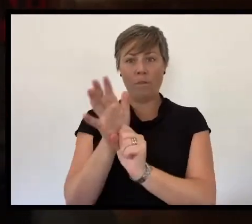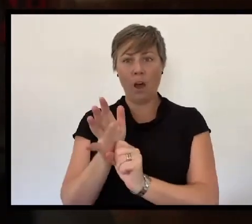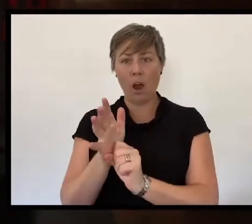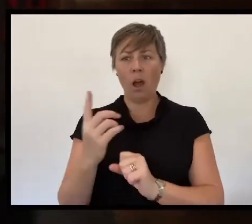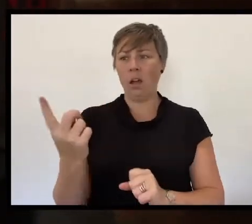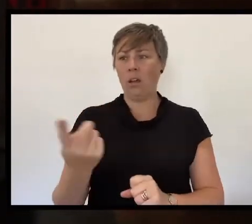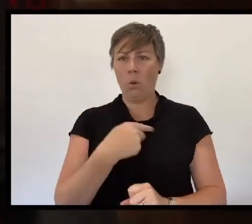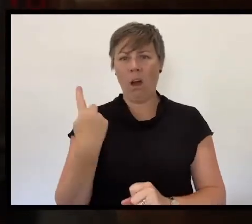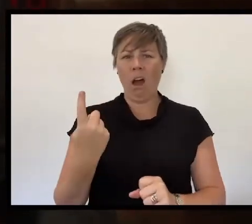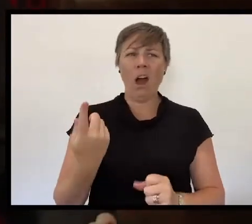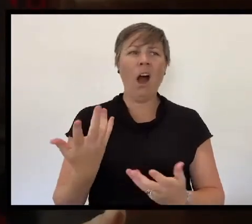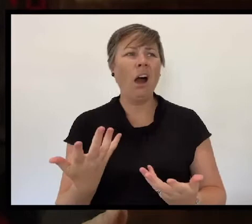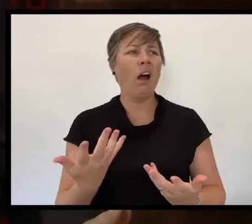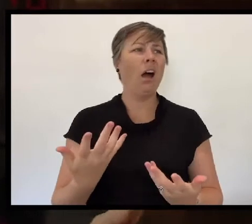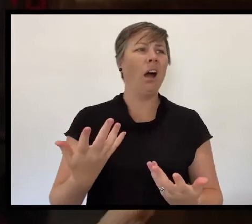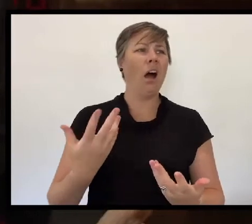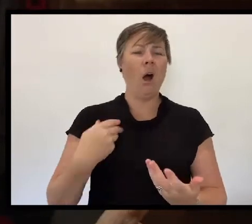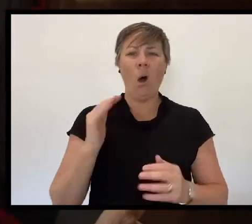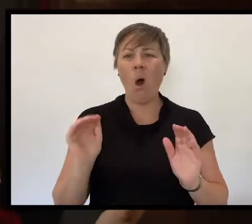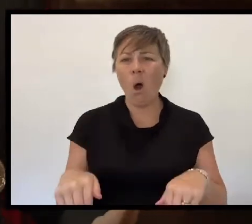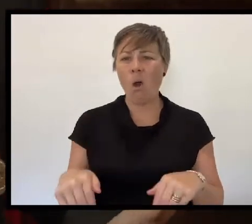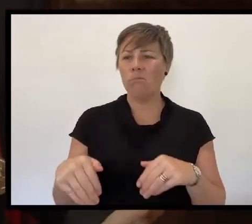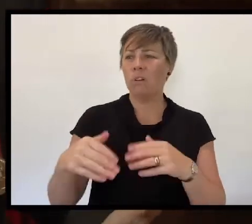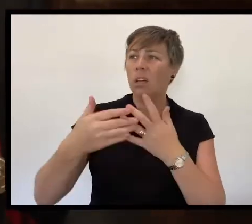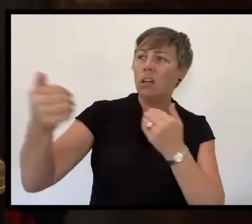when we have all been separated from our loved ones,